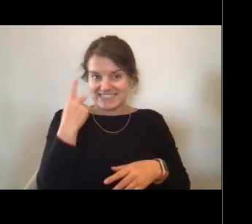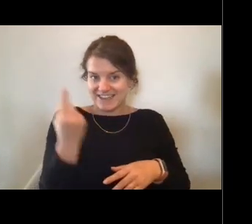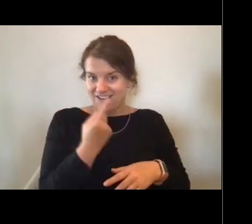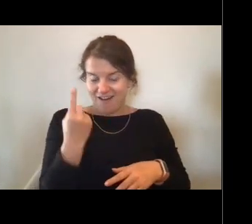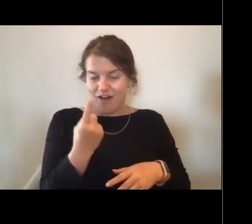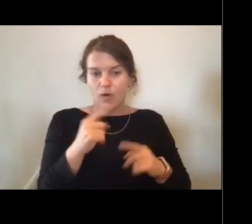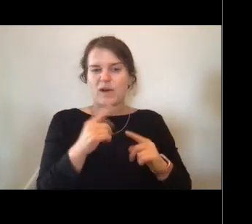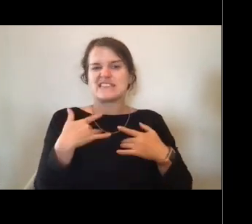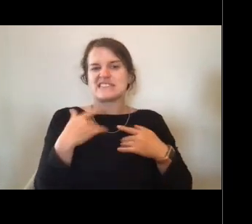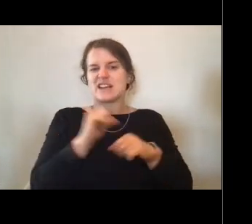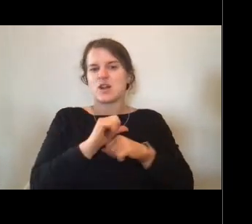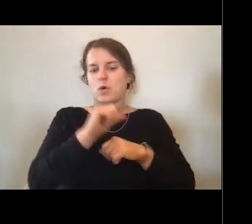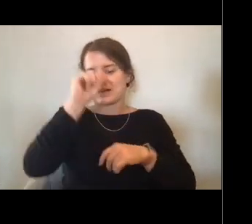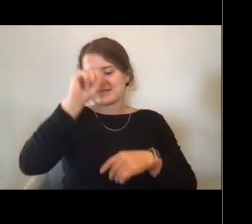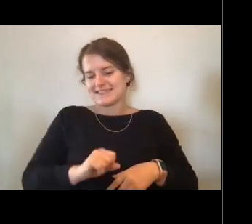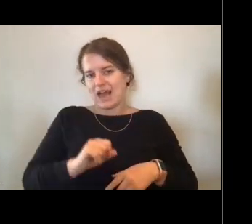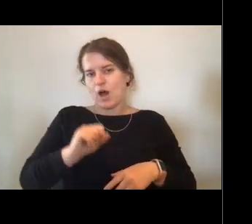in the Bering and in the Gulf of Alaska.